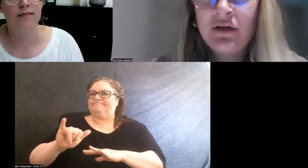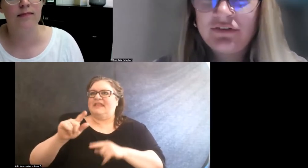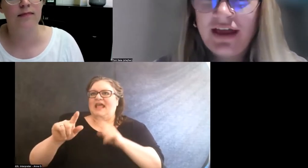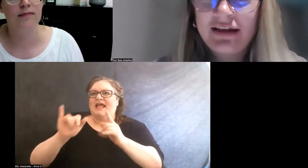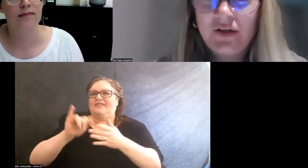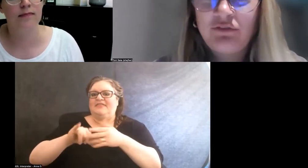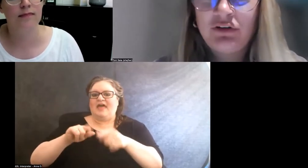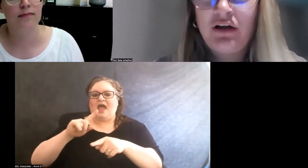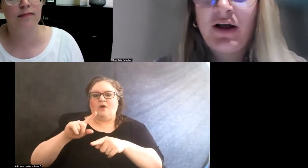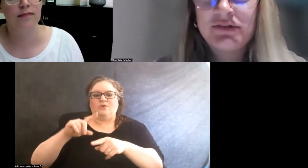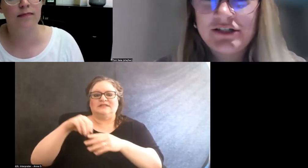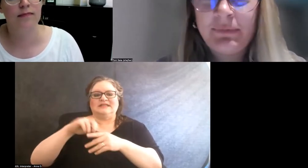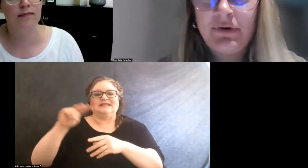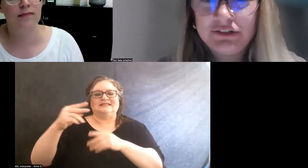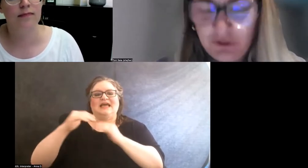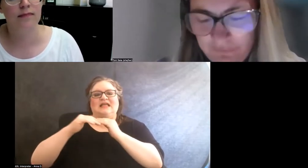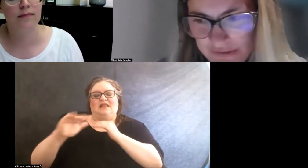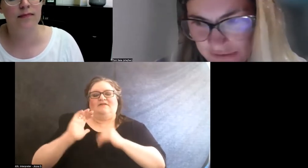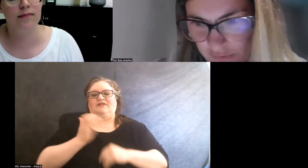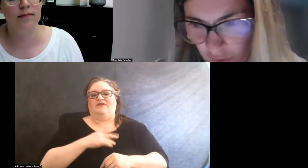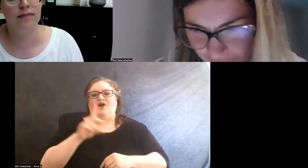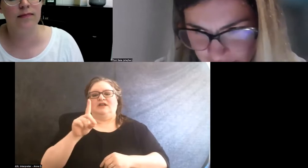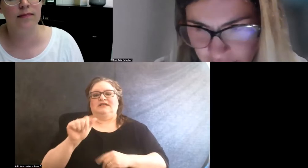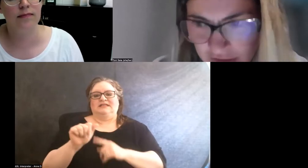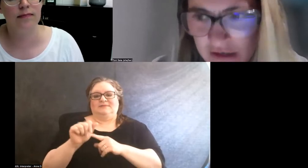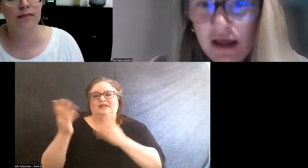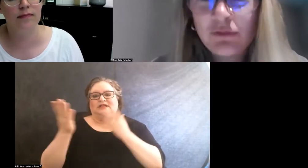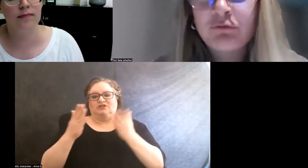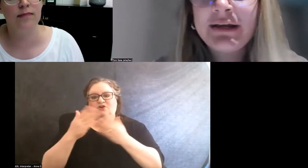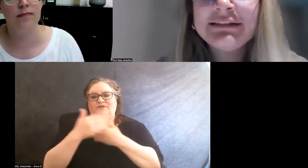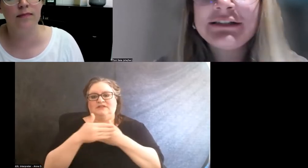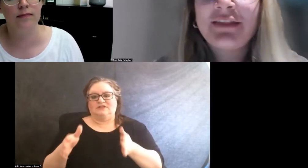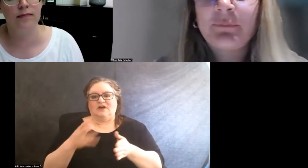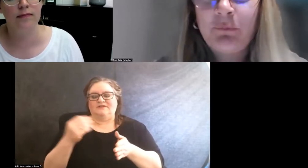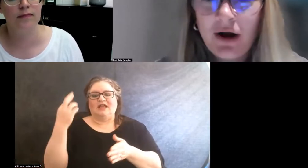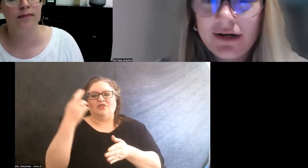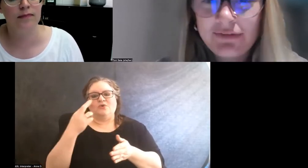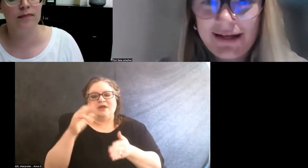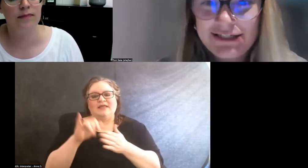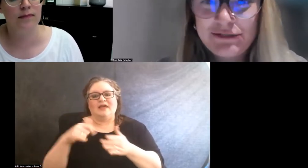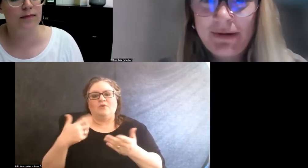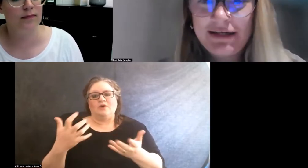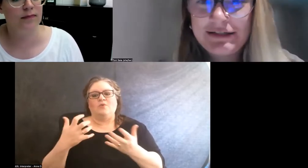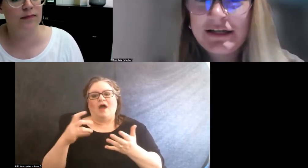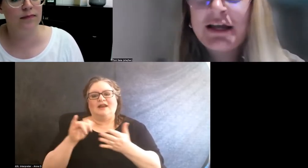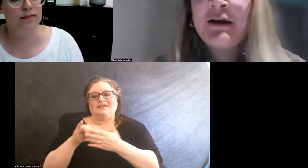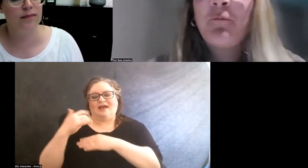on the second level of our disability services office. And the reason that we wanted that space